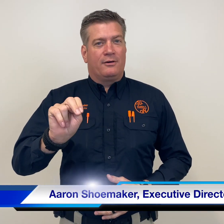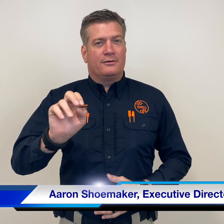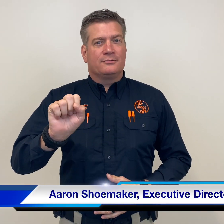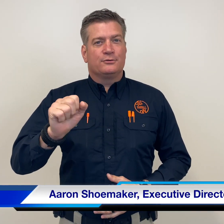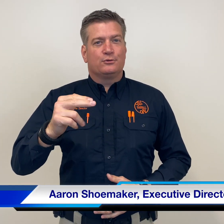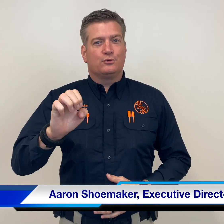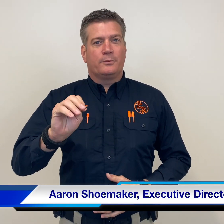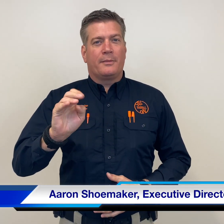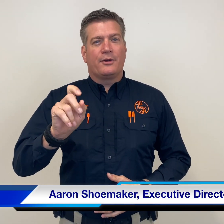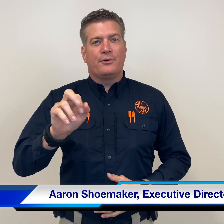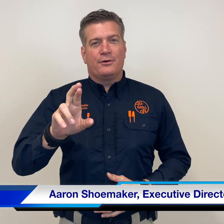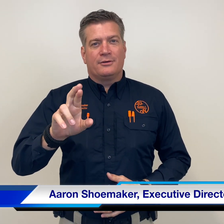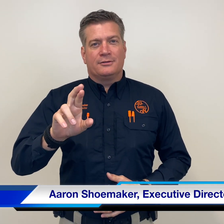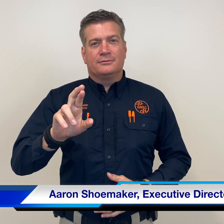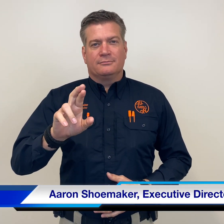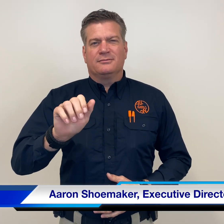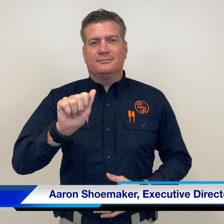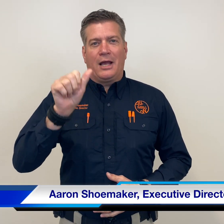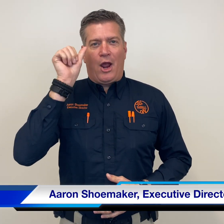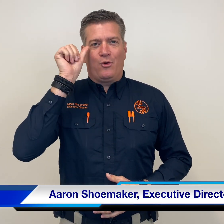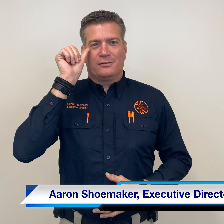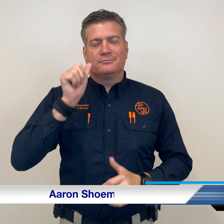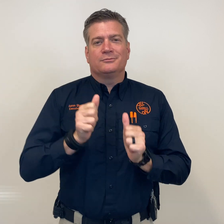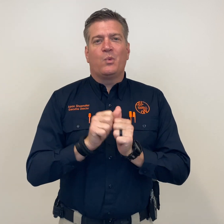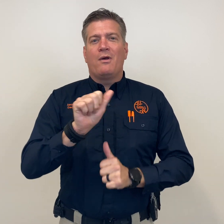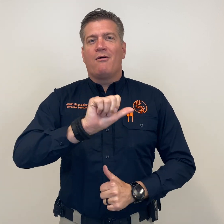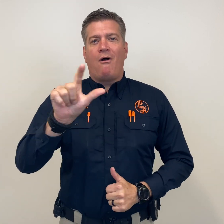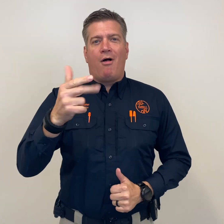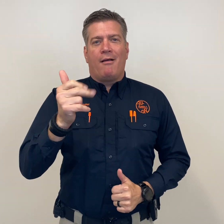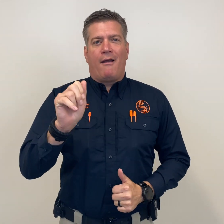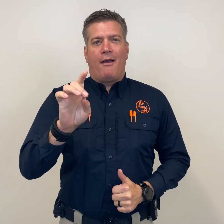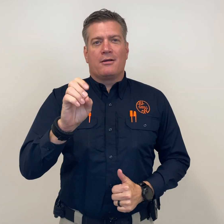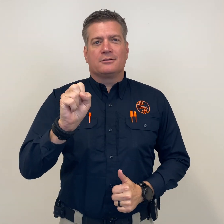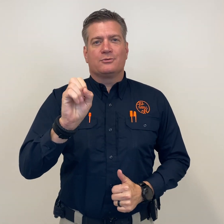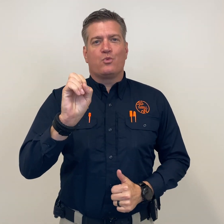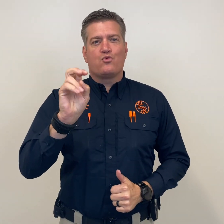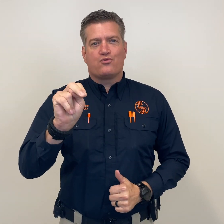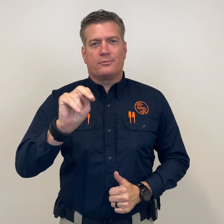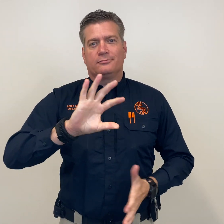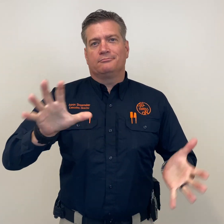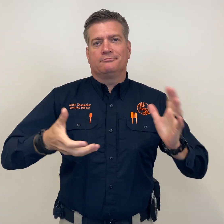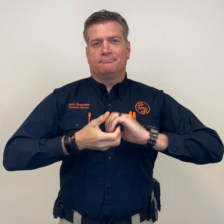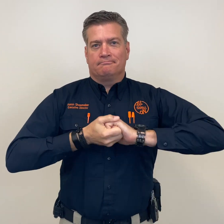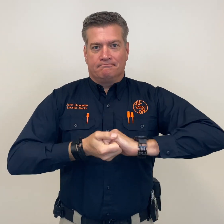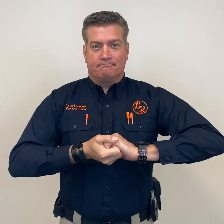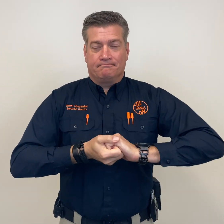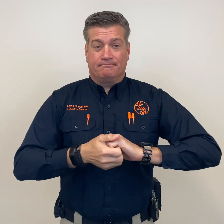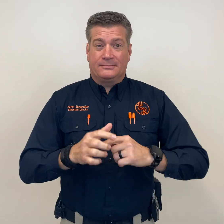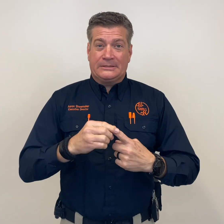Hello, I'm Aaron Shoemaker Executive Director for All Hands On